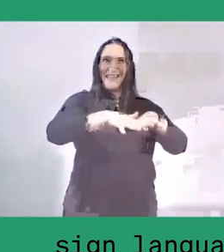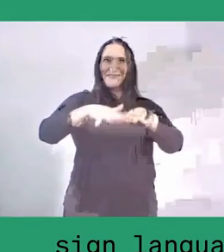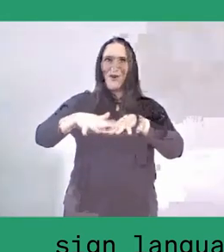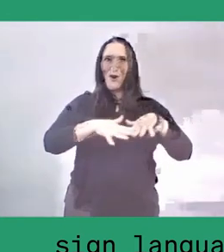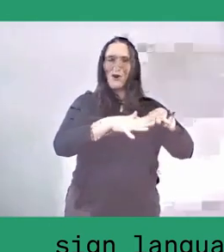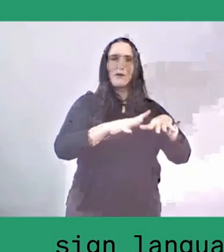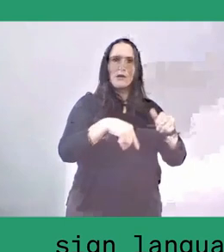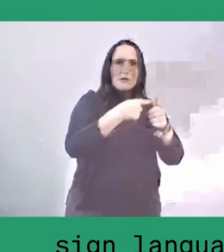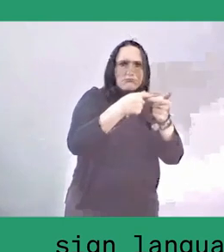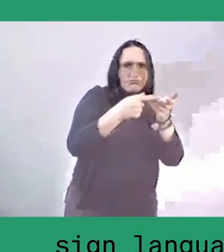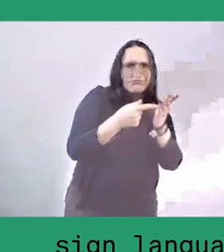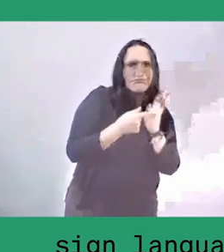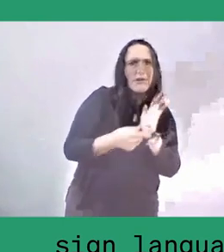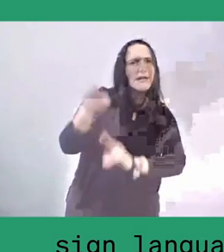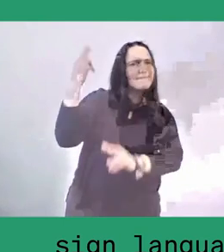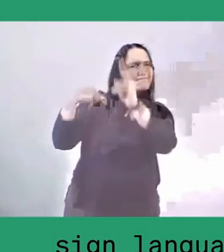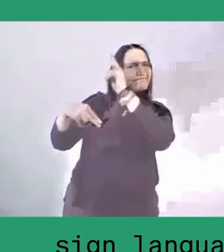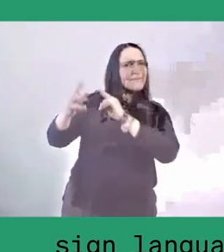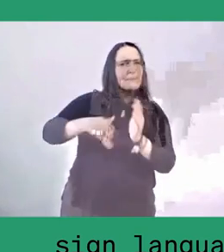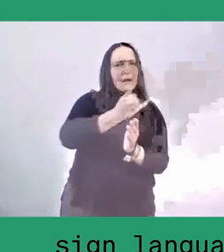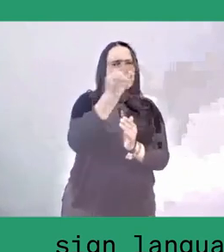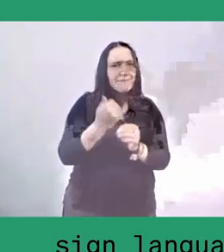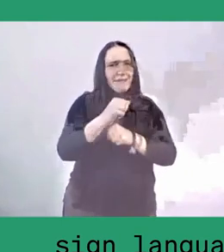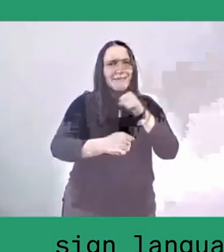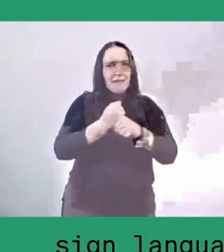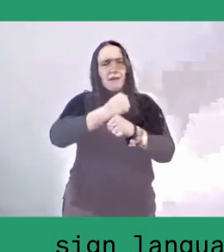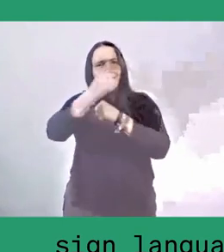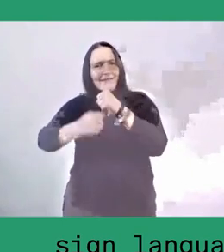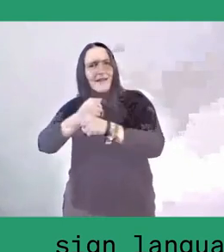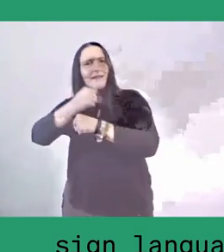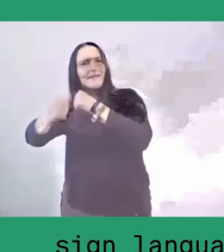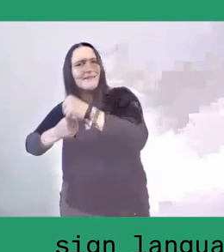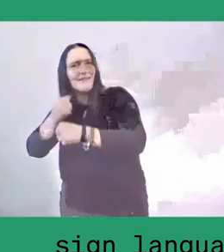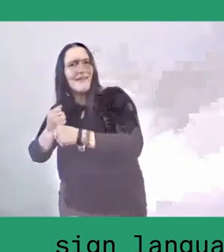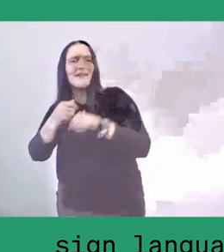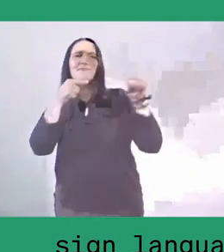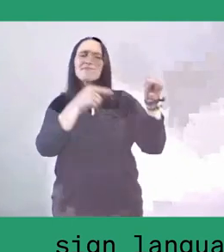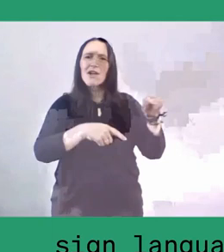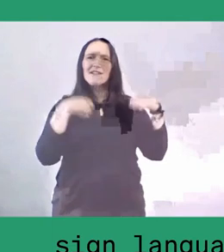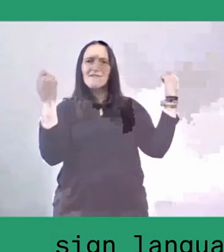Now the children are invited internationally to do the stilt dance